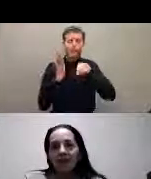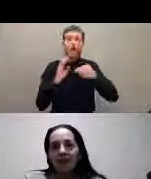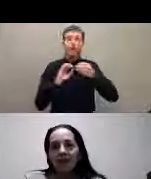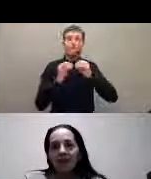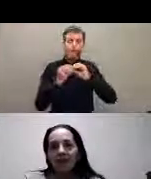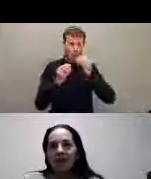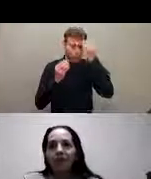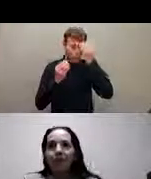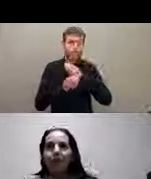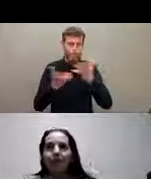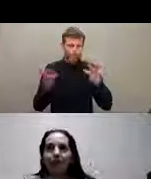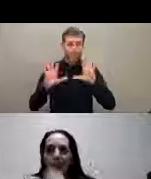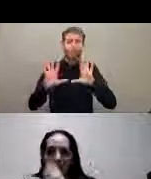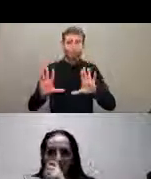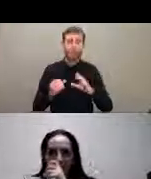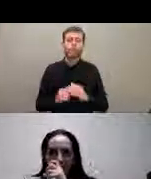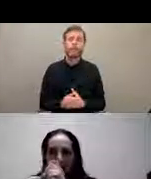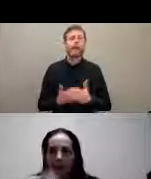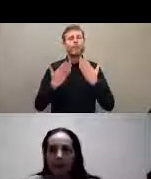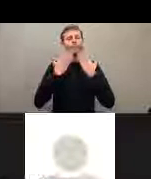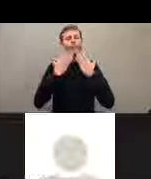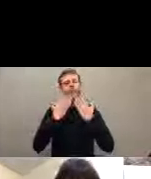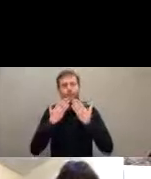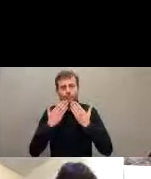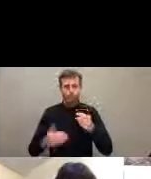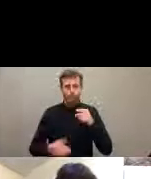you, to all the organizers for this wonderful